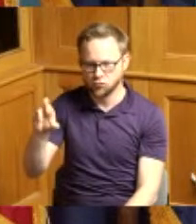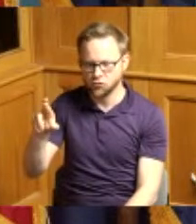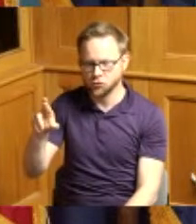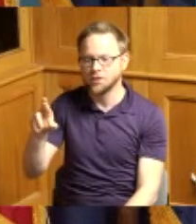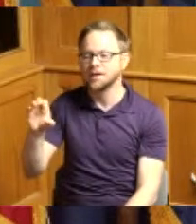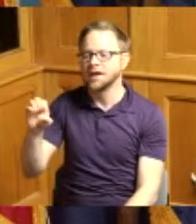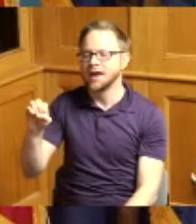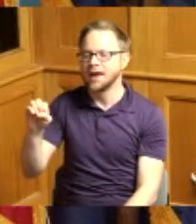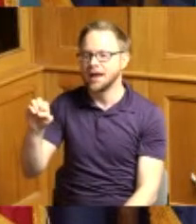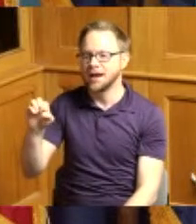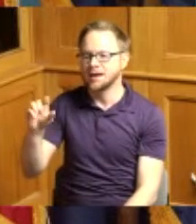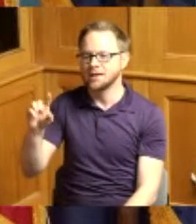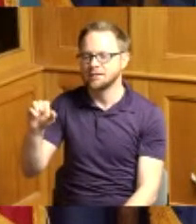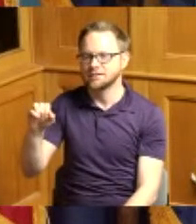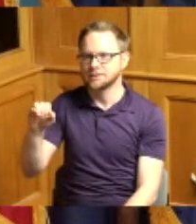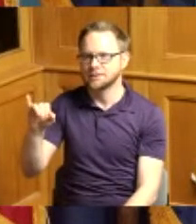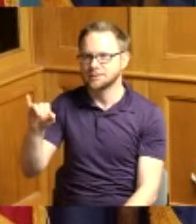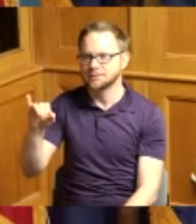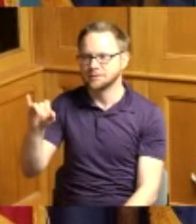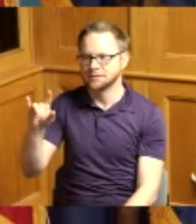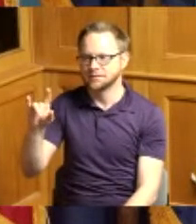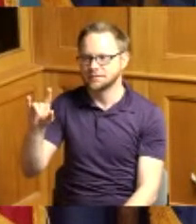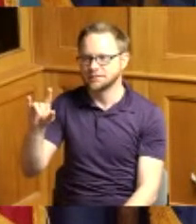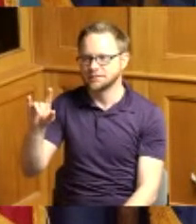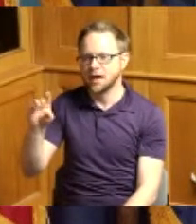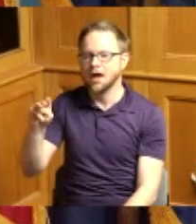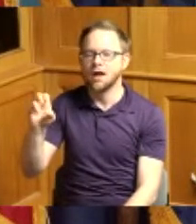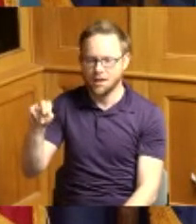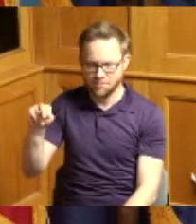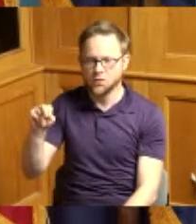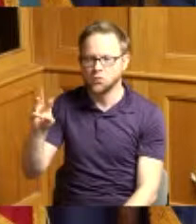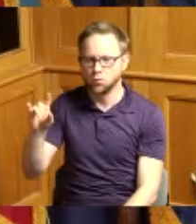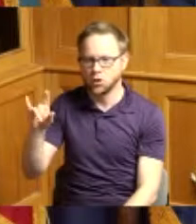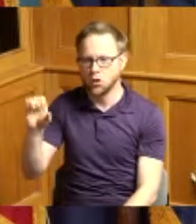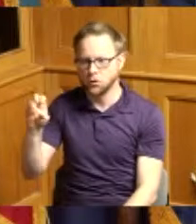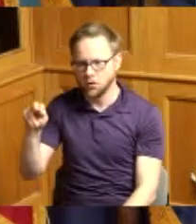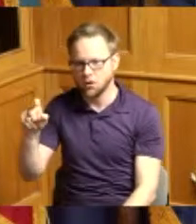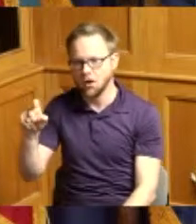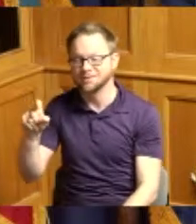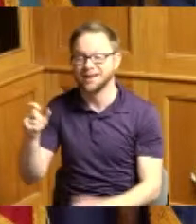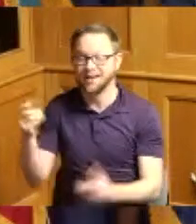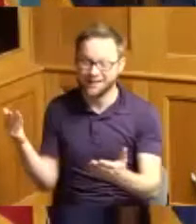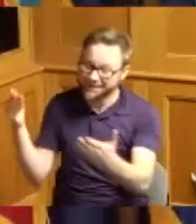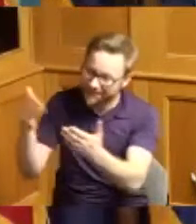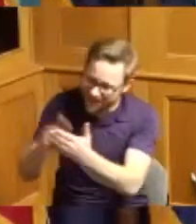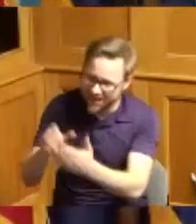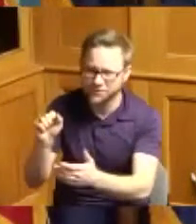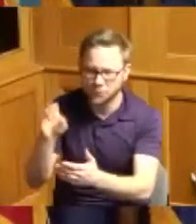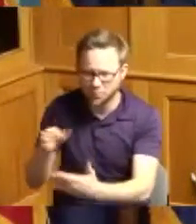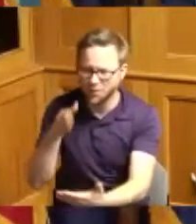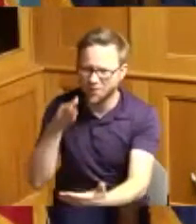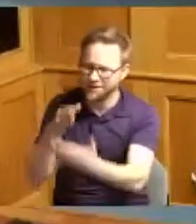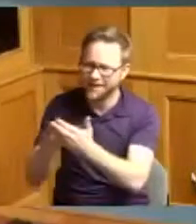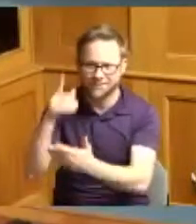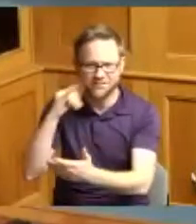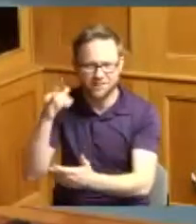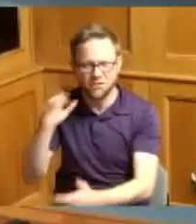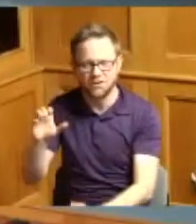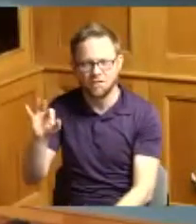landed once again in the Super Bowl for a rematch against the 49ers and whereas it's a new day